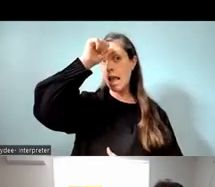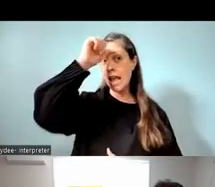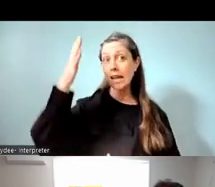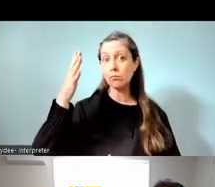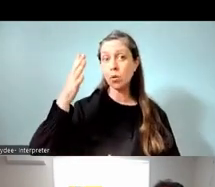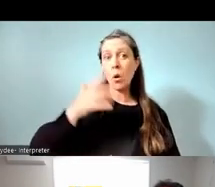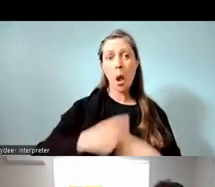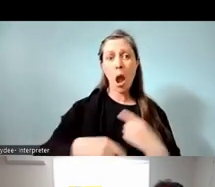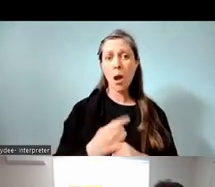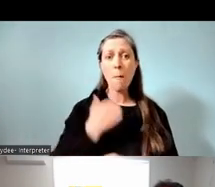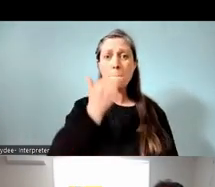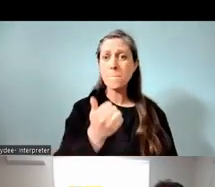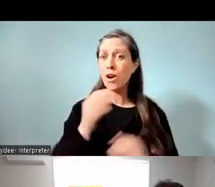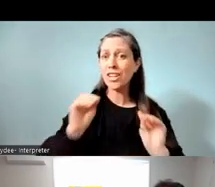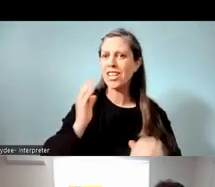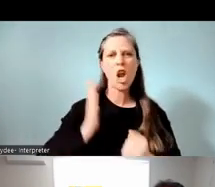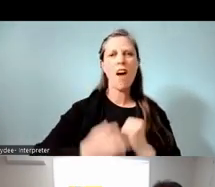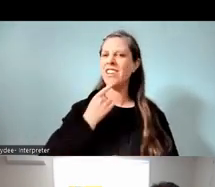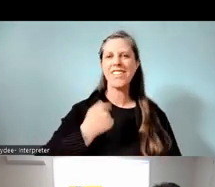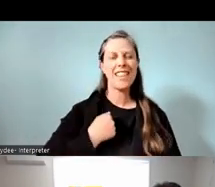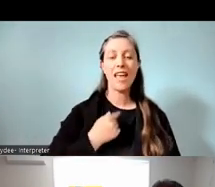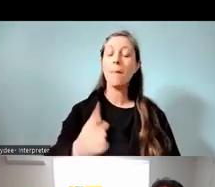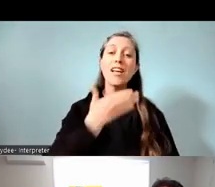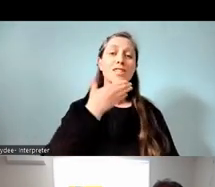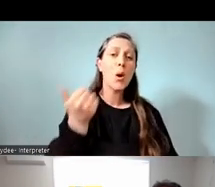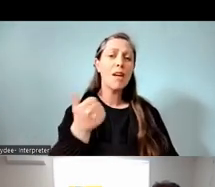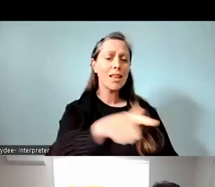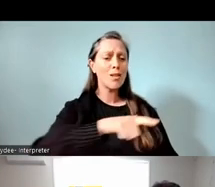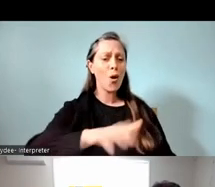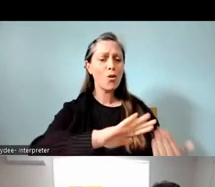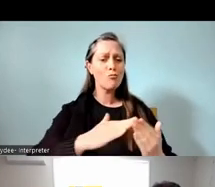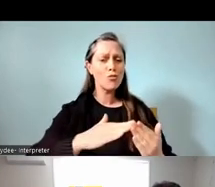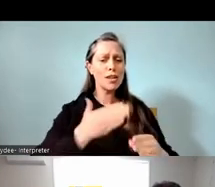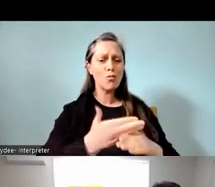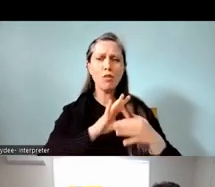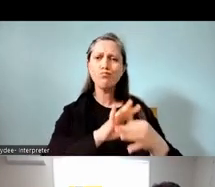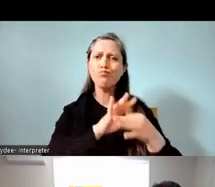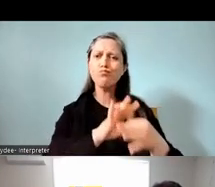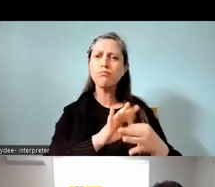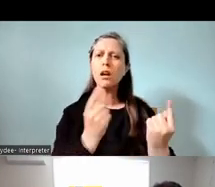but it's been nice to really work with our local community and to get something that's really, I suppose,